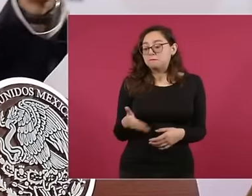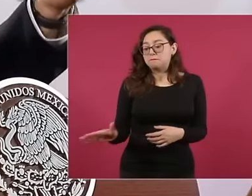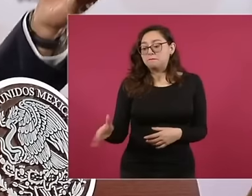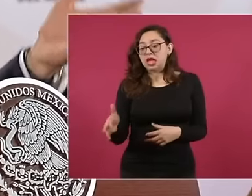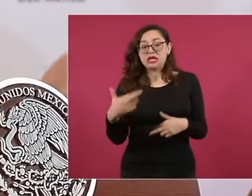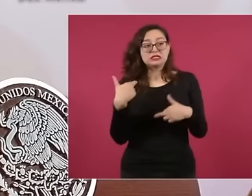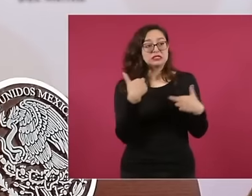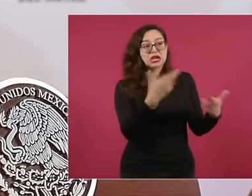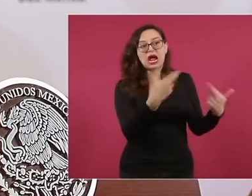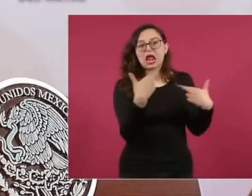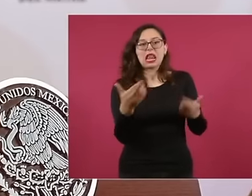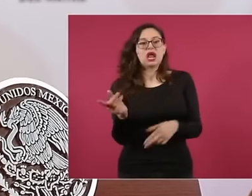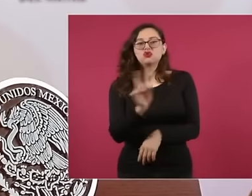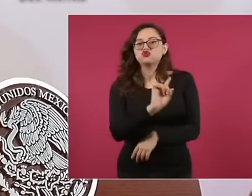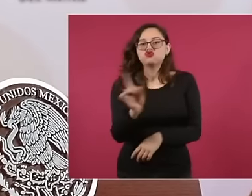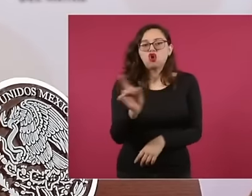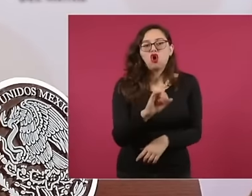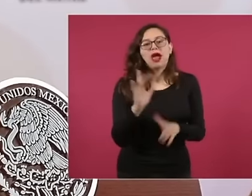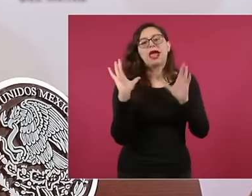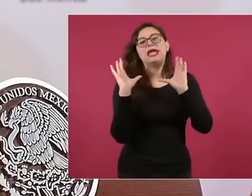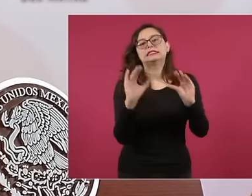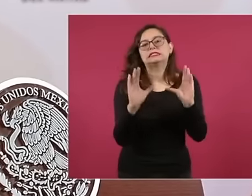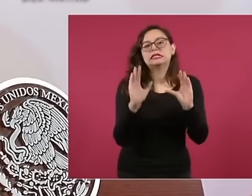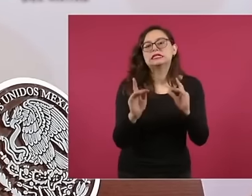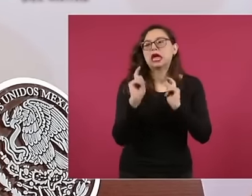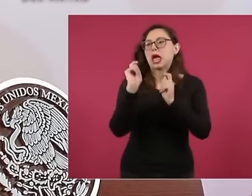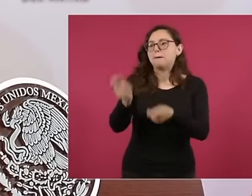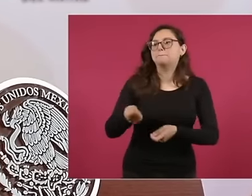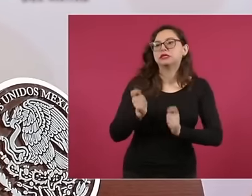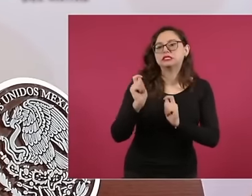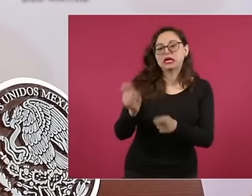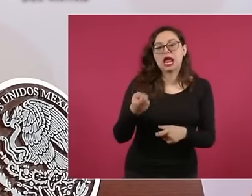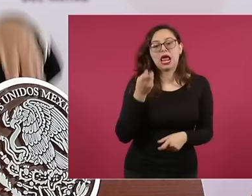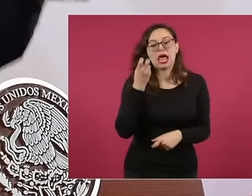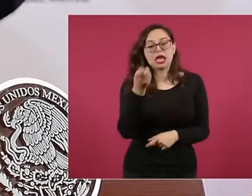fish. You know where